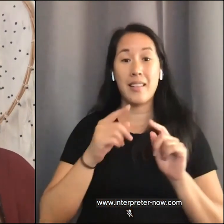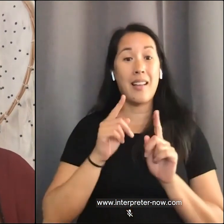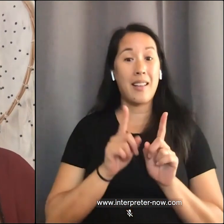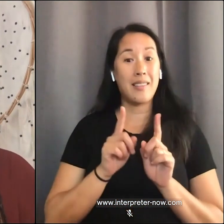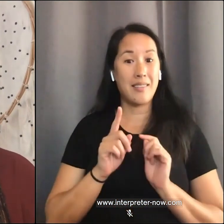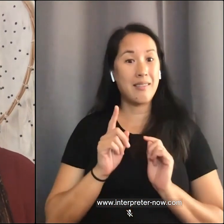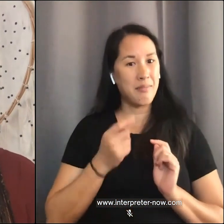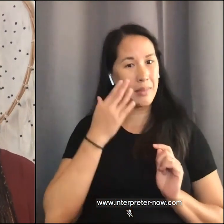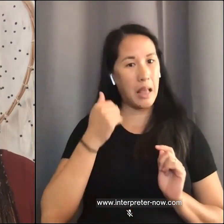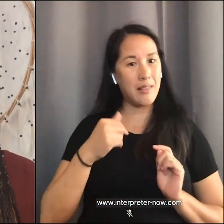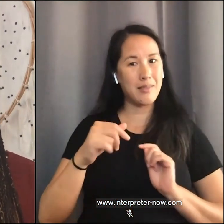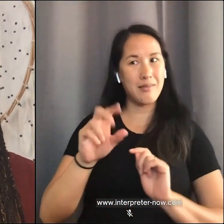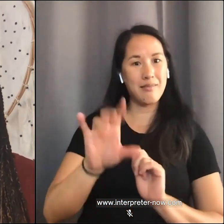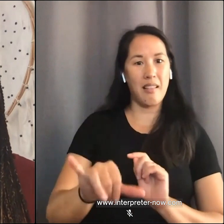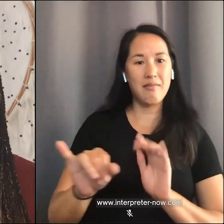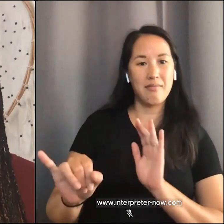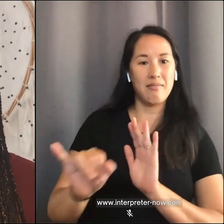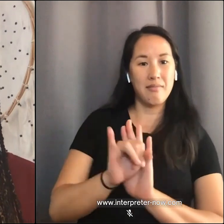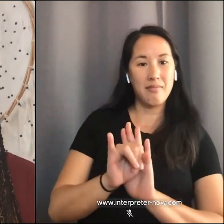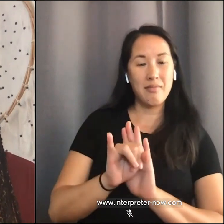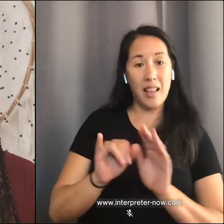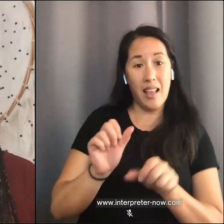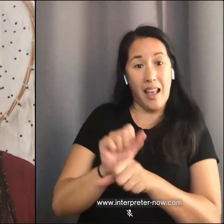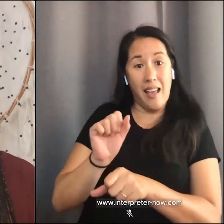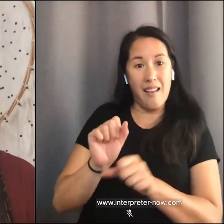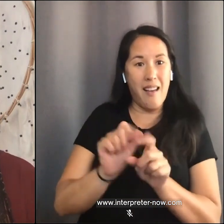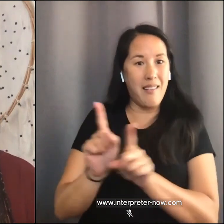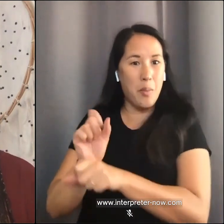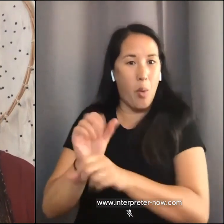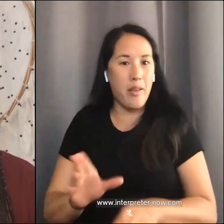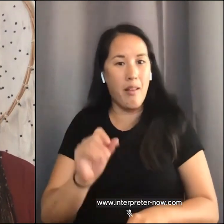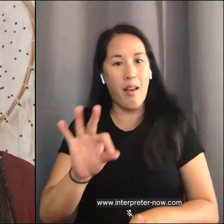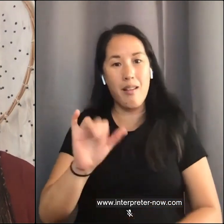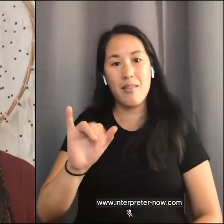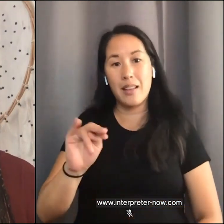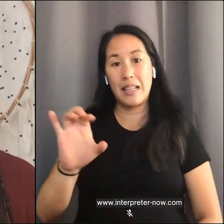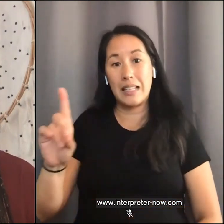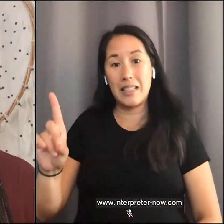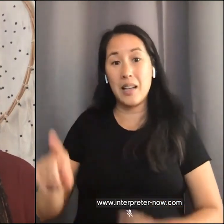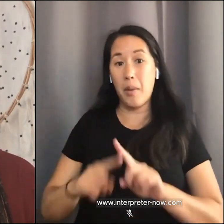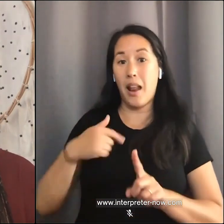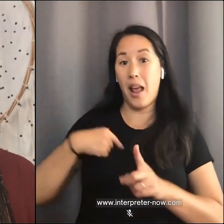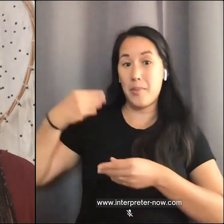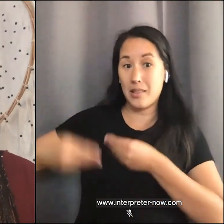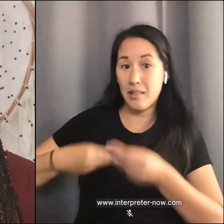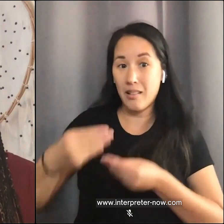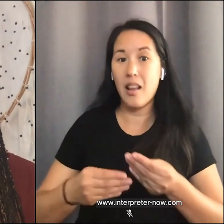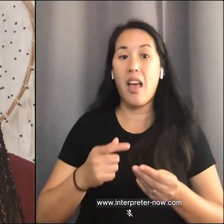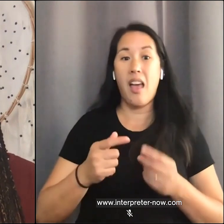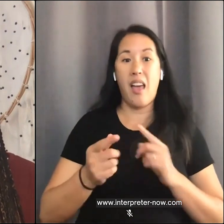as an employee of Indeed, but also as a descendant and forcibly displaced ancestry. These identities